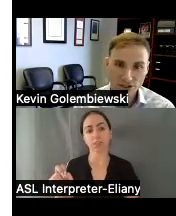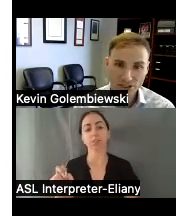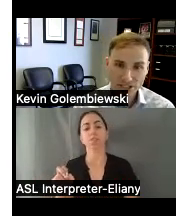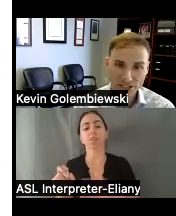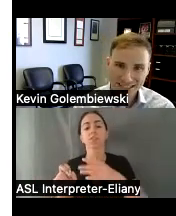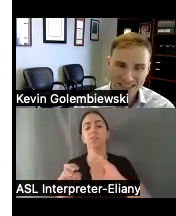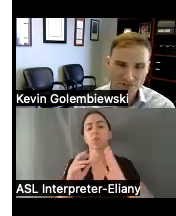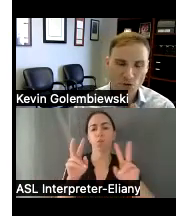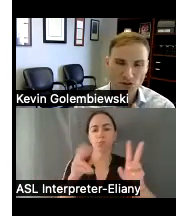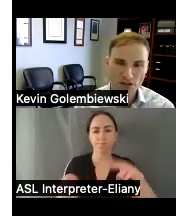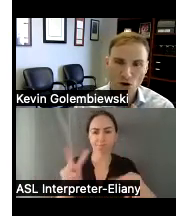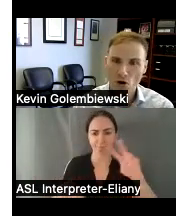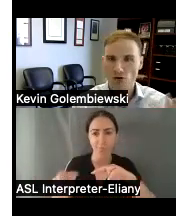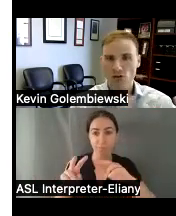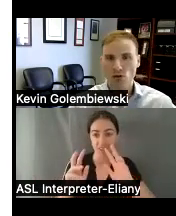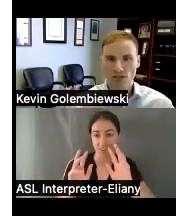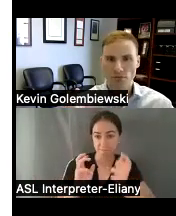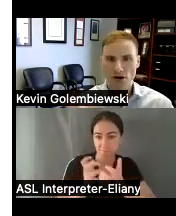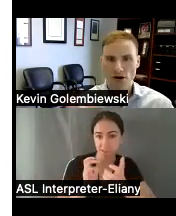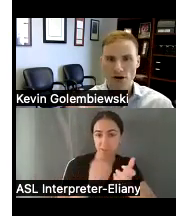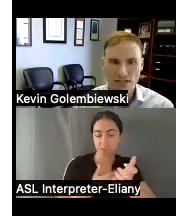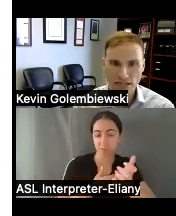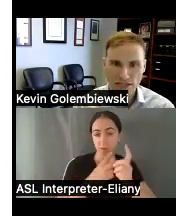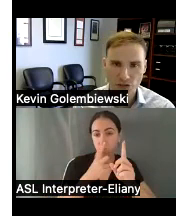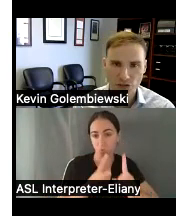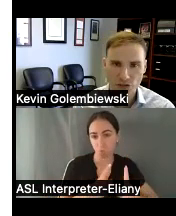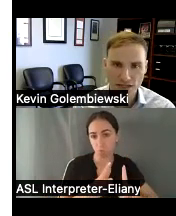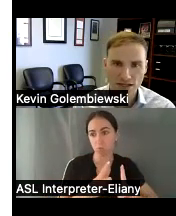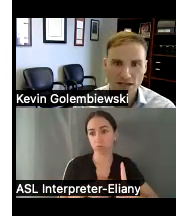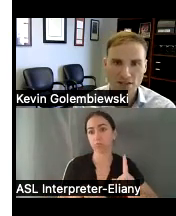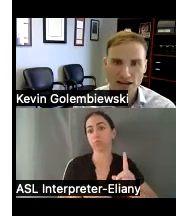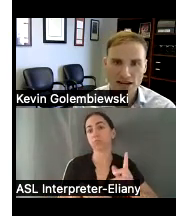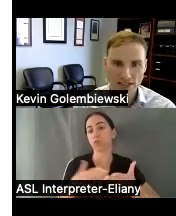they'll assess does this fall within all those goals and priorities the issue presented that I